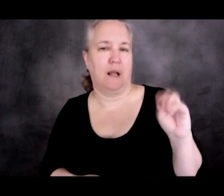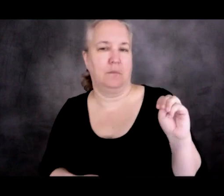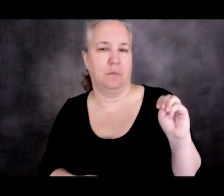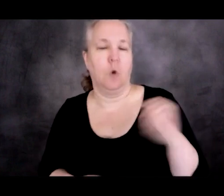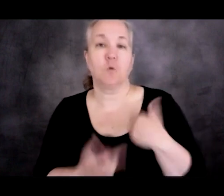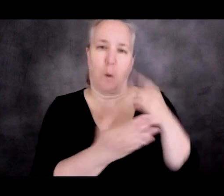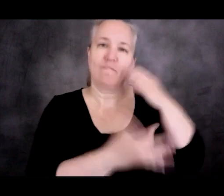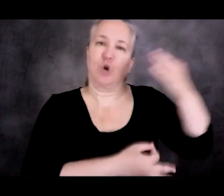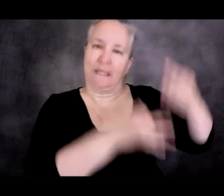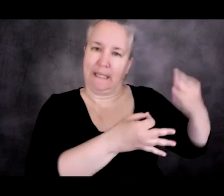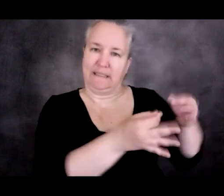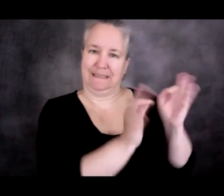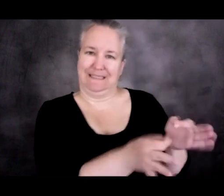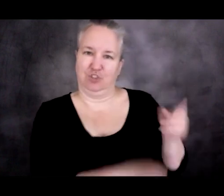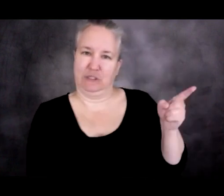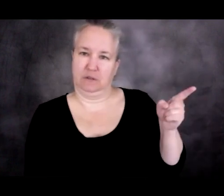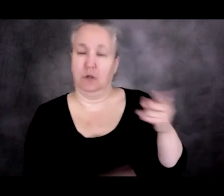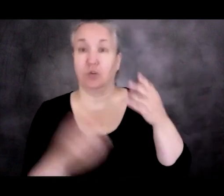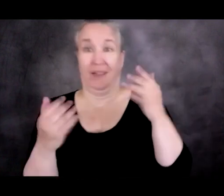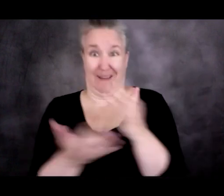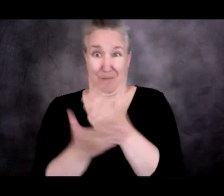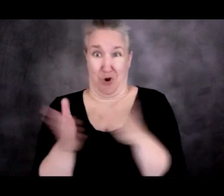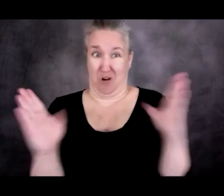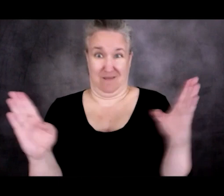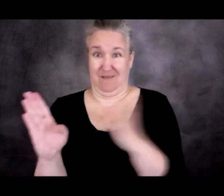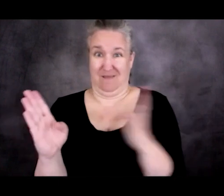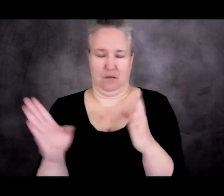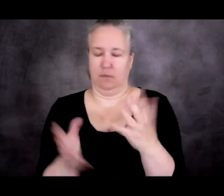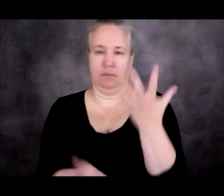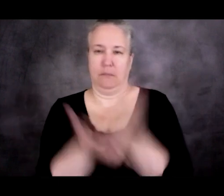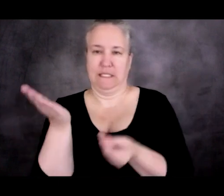which, right now, is what's missing. Right now, what happens is people